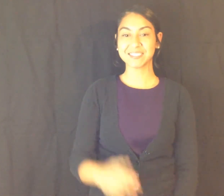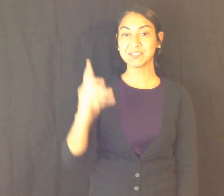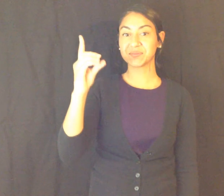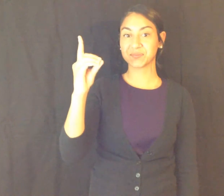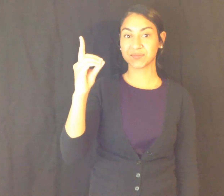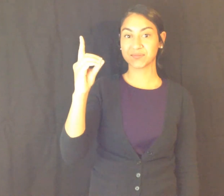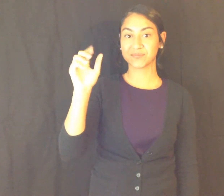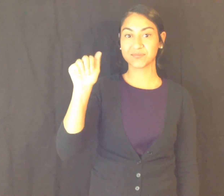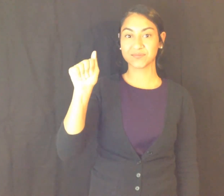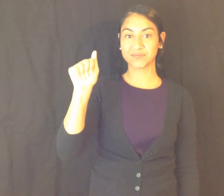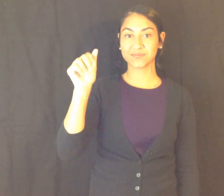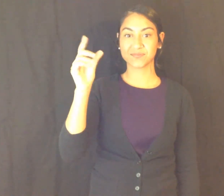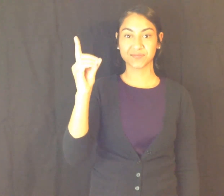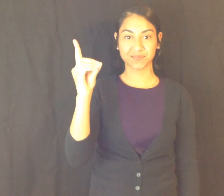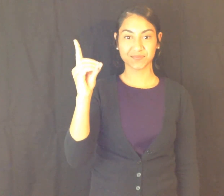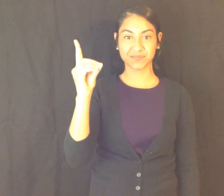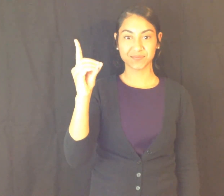D A D